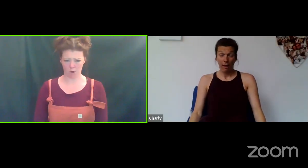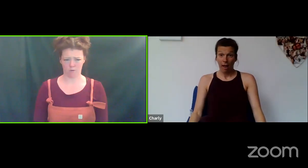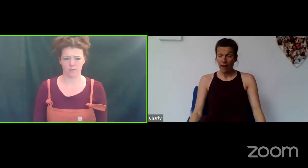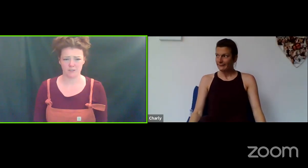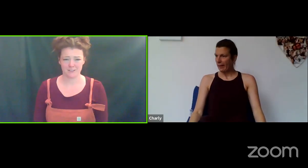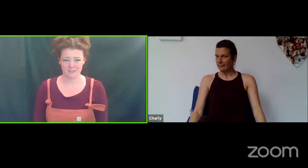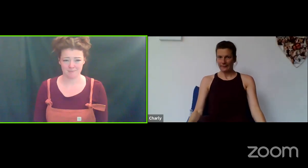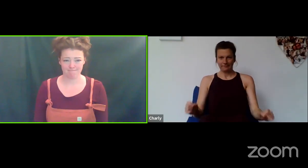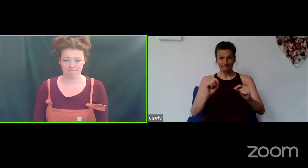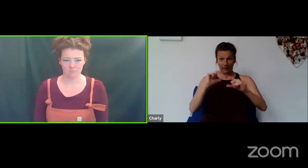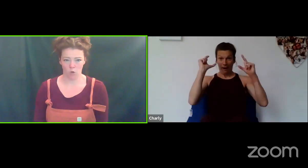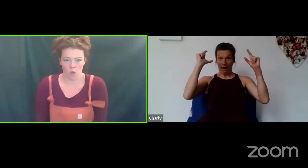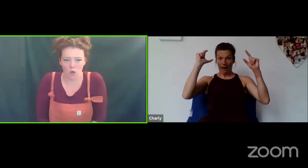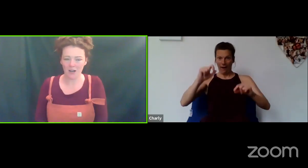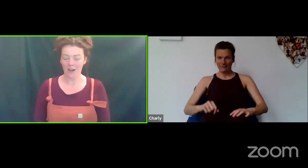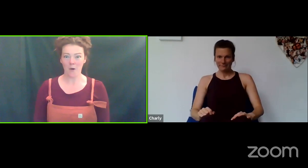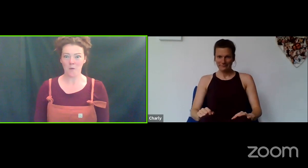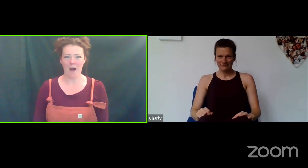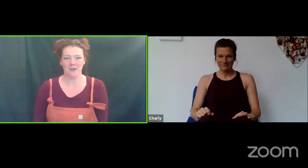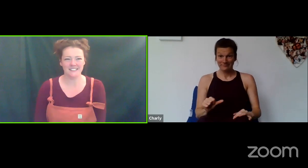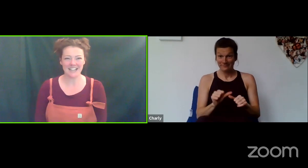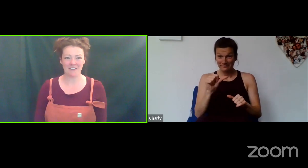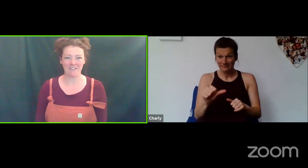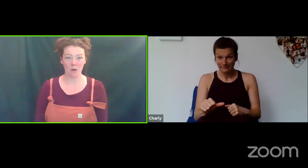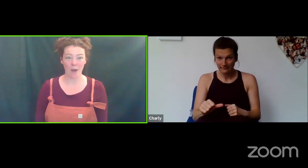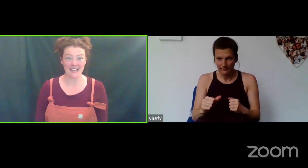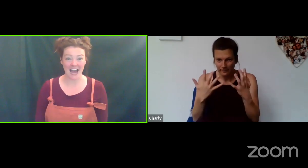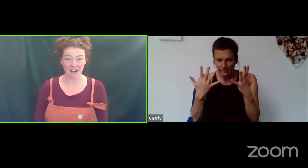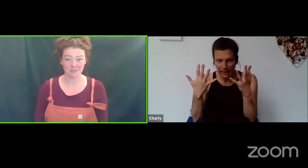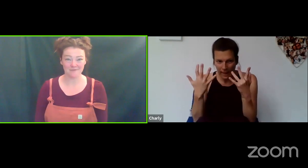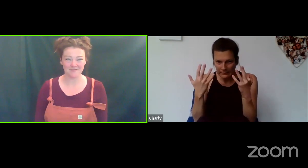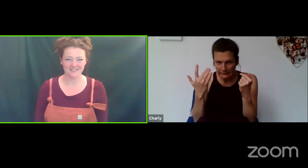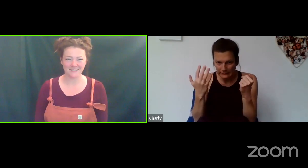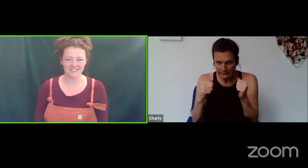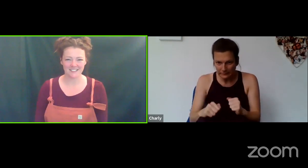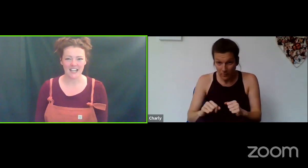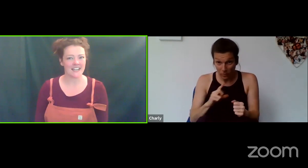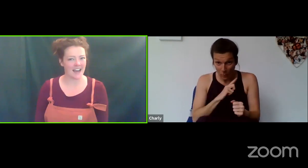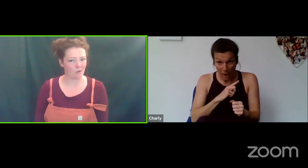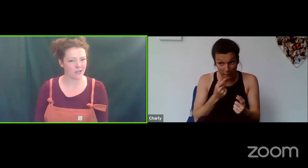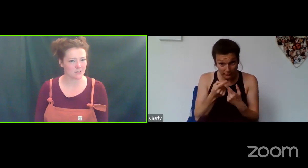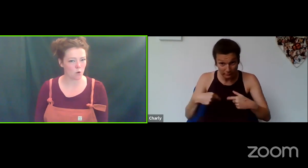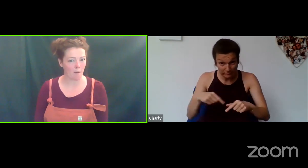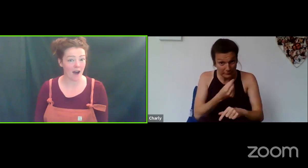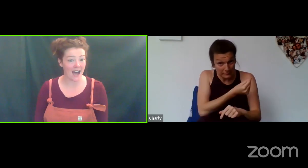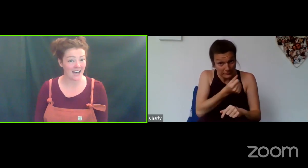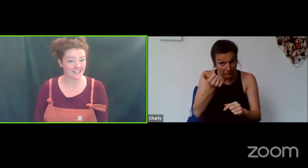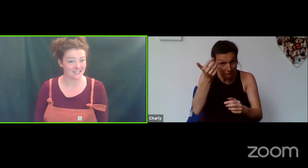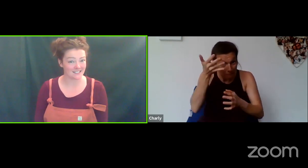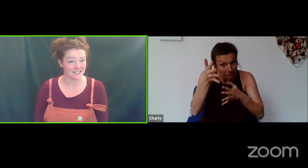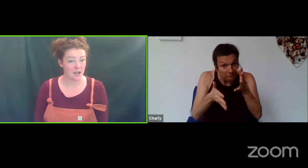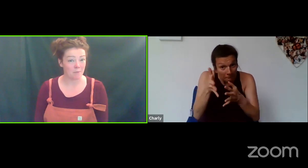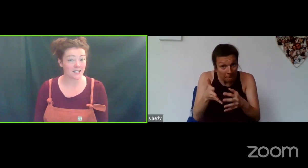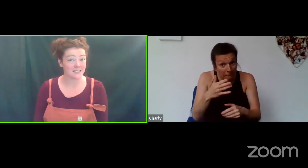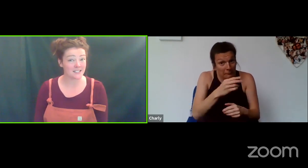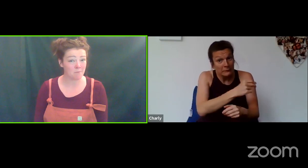gum off. Ughh. Wow, definitely feel awake now! Now we need to warm up our hands because some